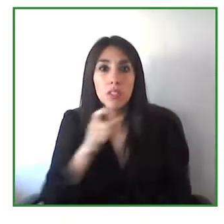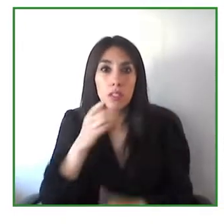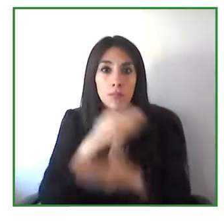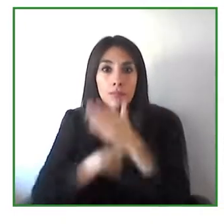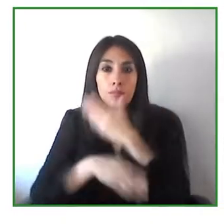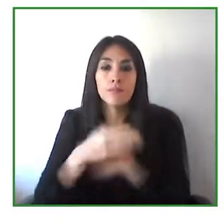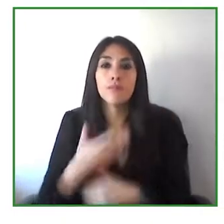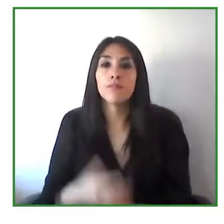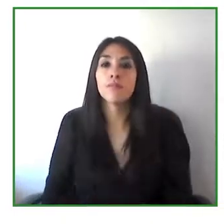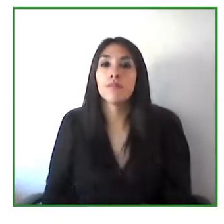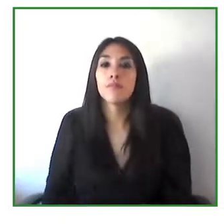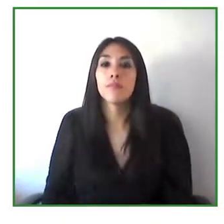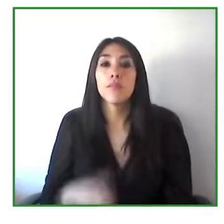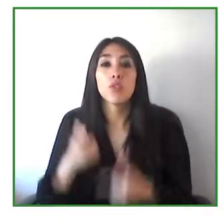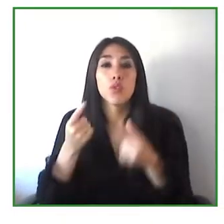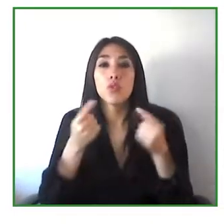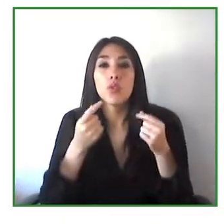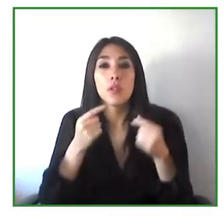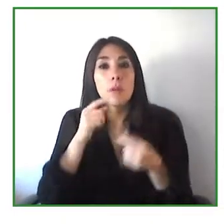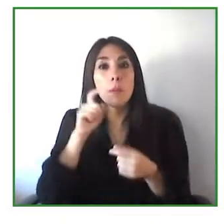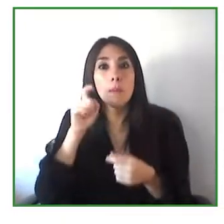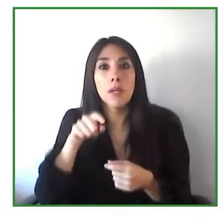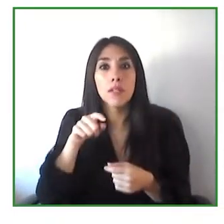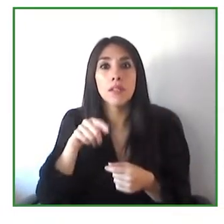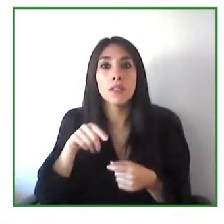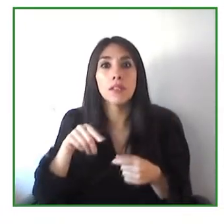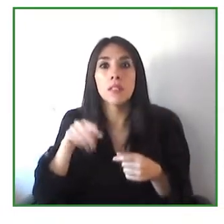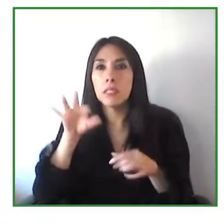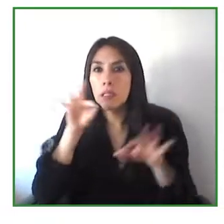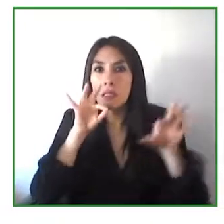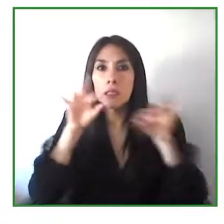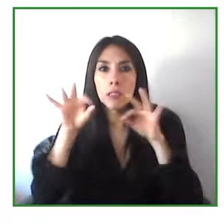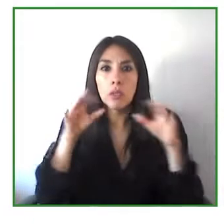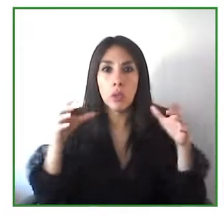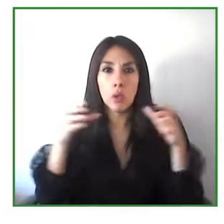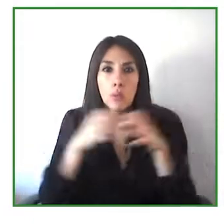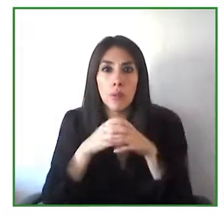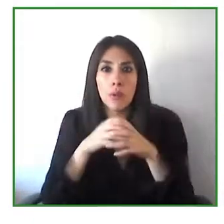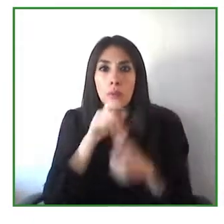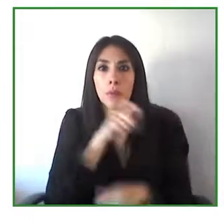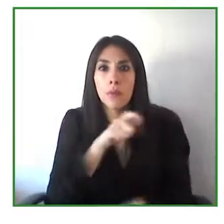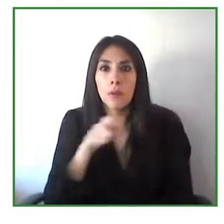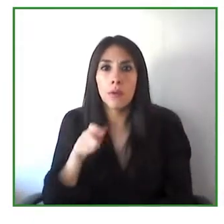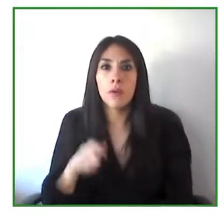and monitoring of policies and programs with public entities in the private sector.